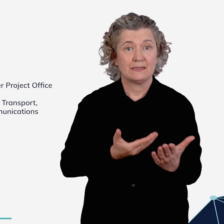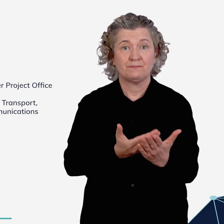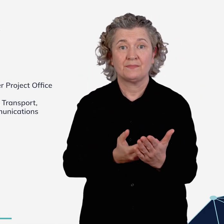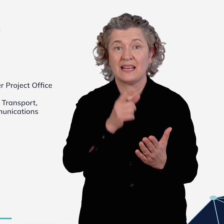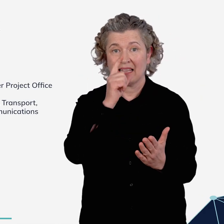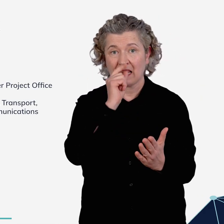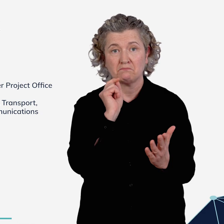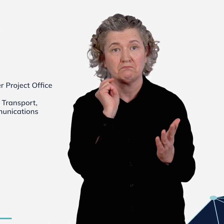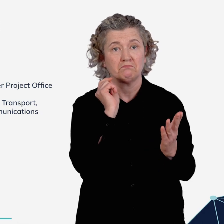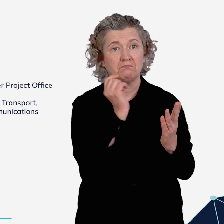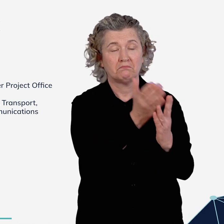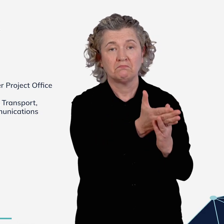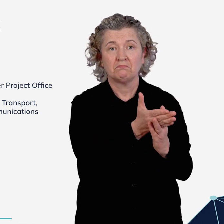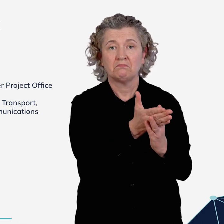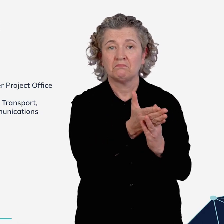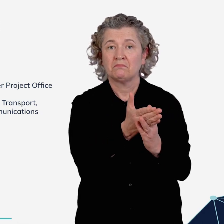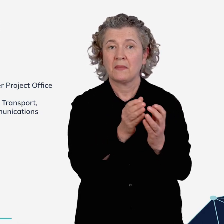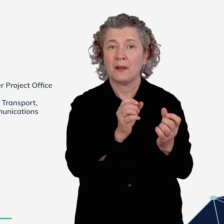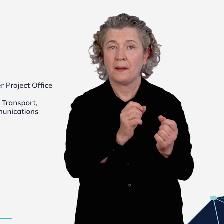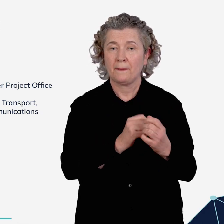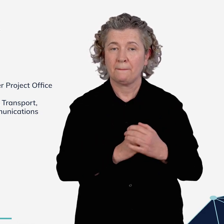Submissions may also be provided by mail to: